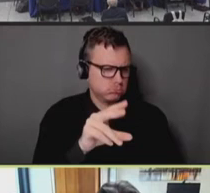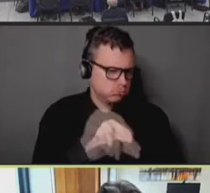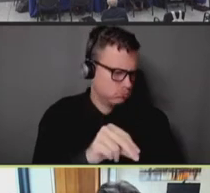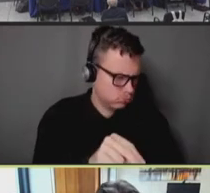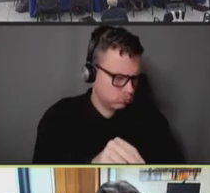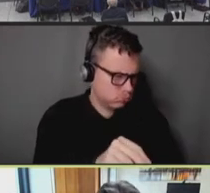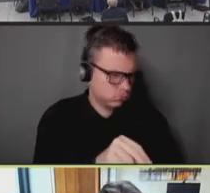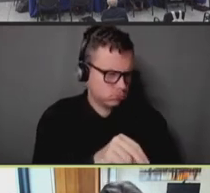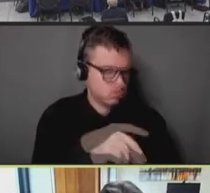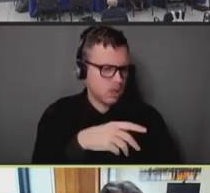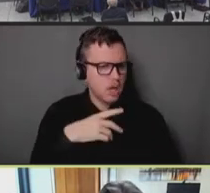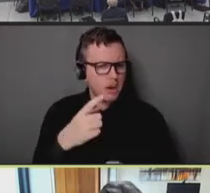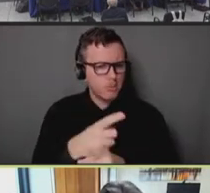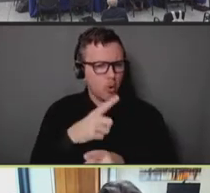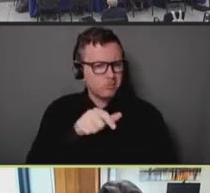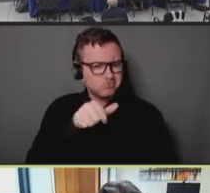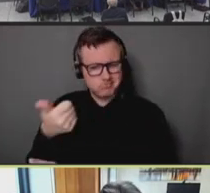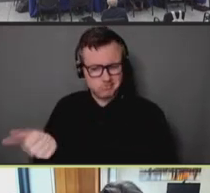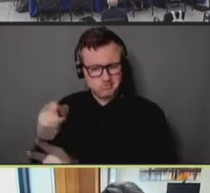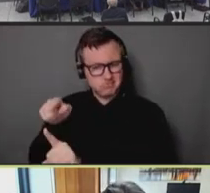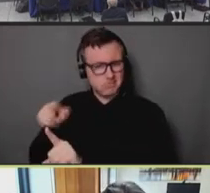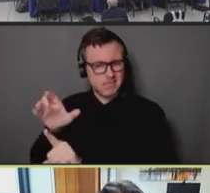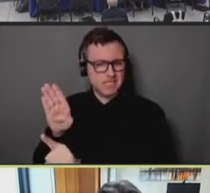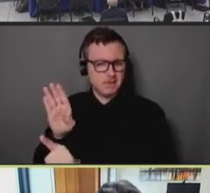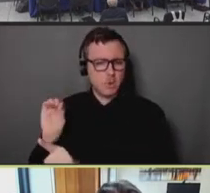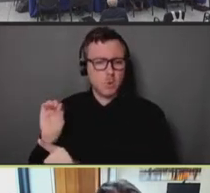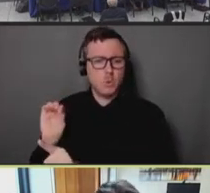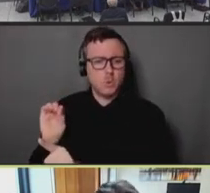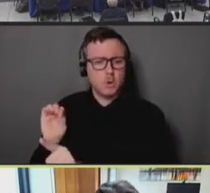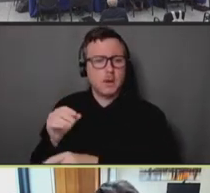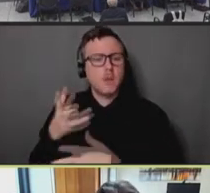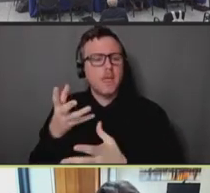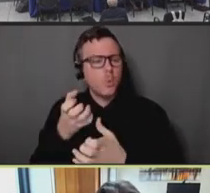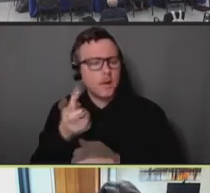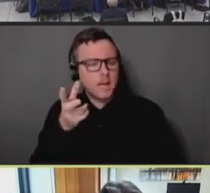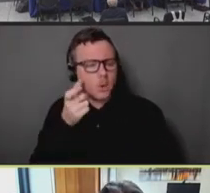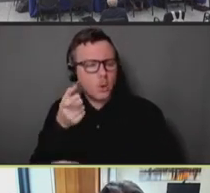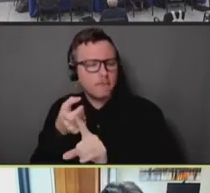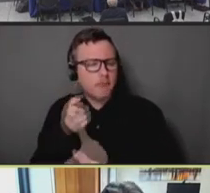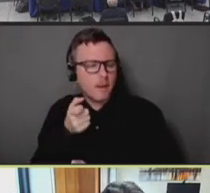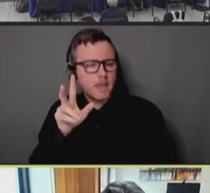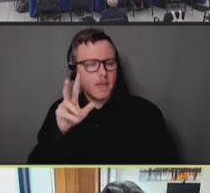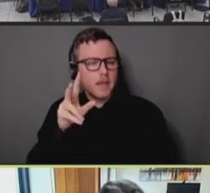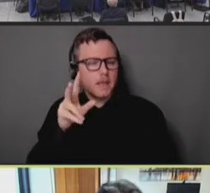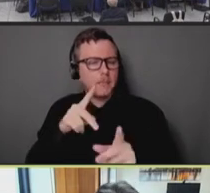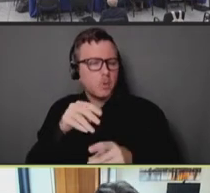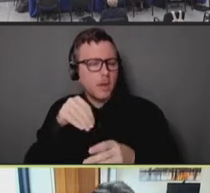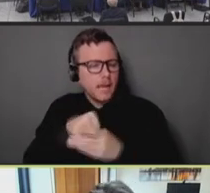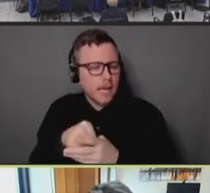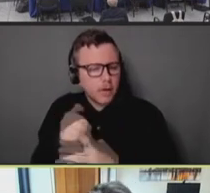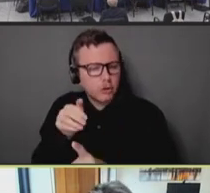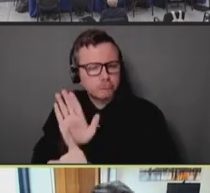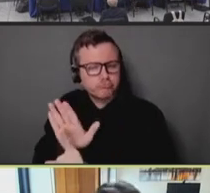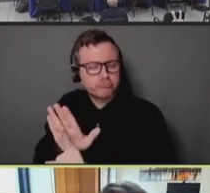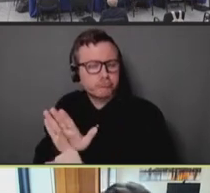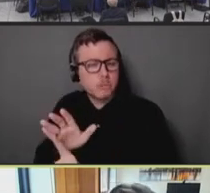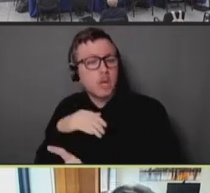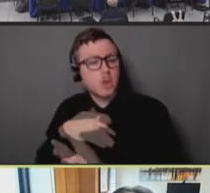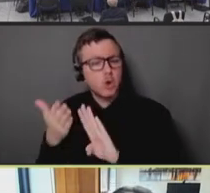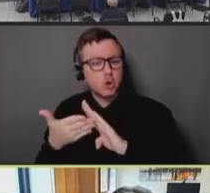and really the -- and we've learned that, especially during COVID, that people want to hear from the people in their community that are always around. Next slide.